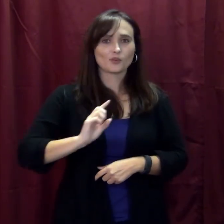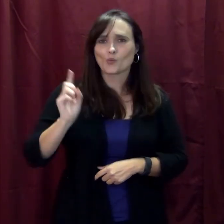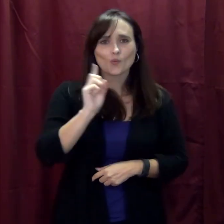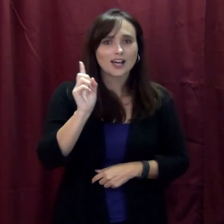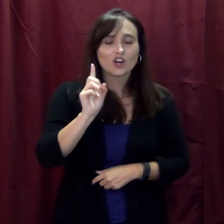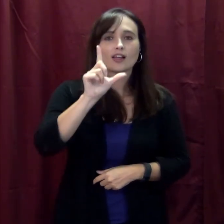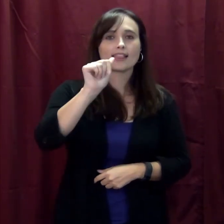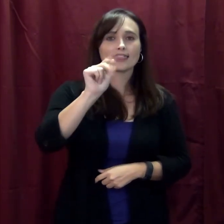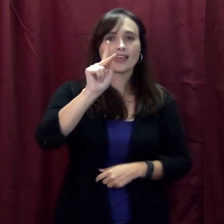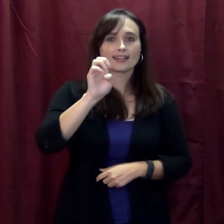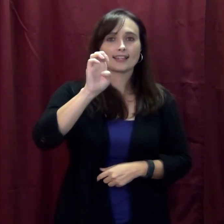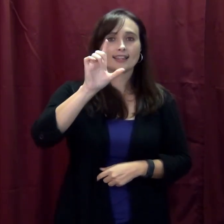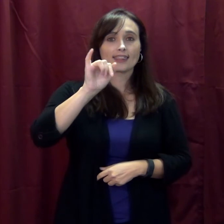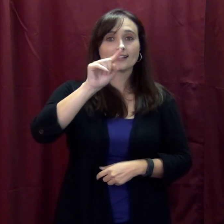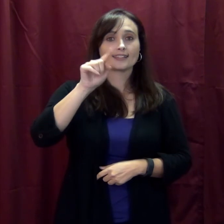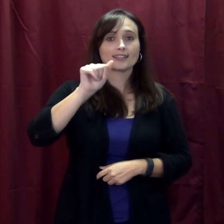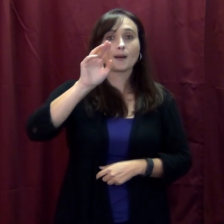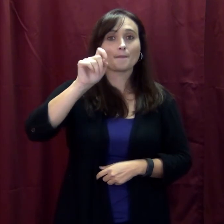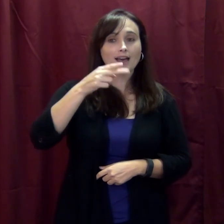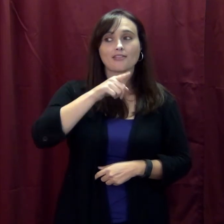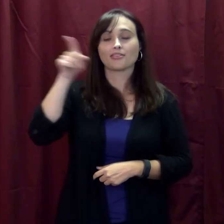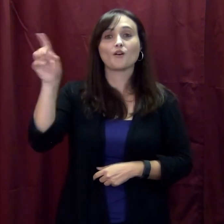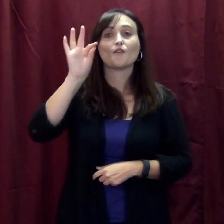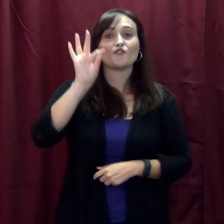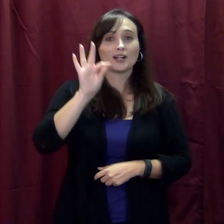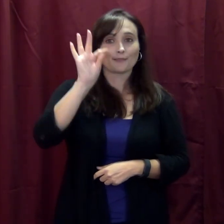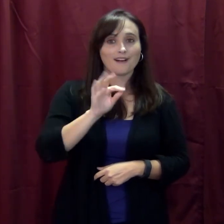Where? Lake Elizabeth in Fremont